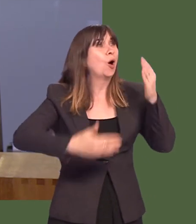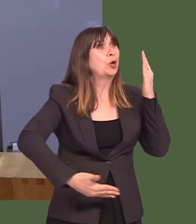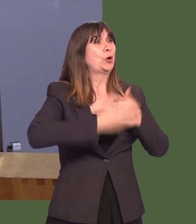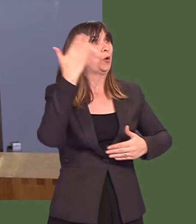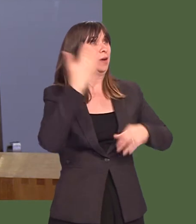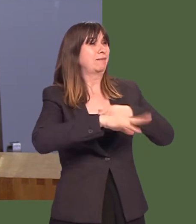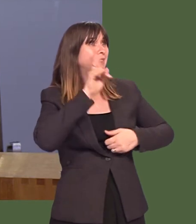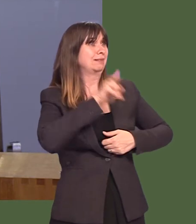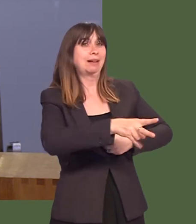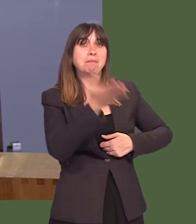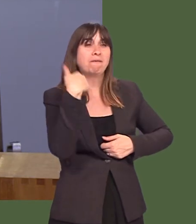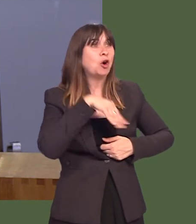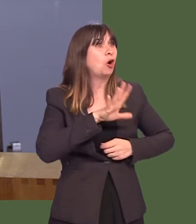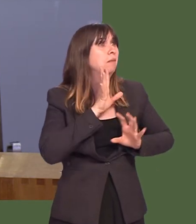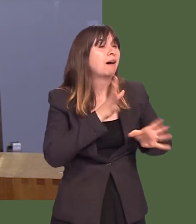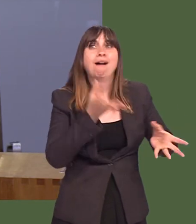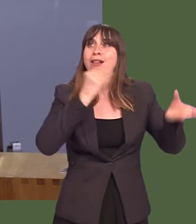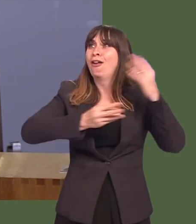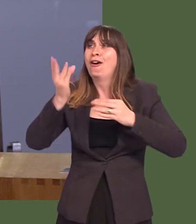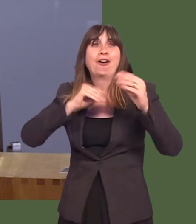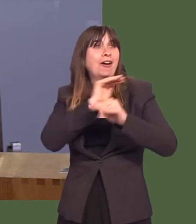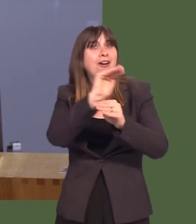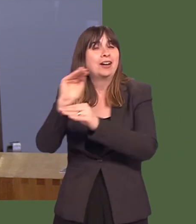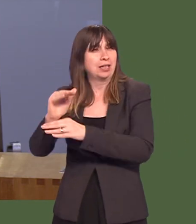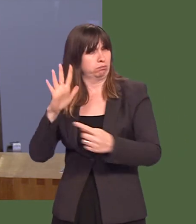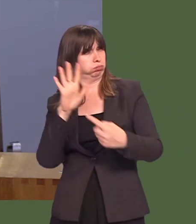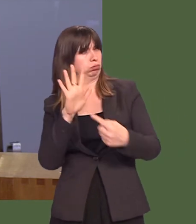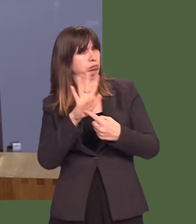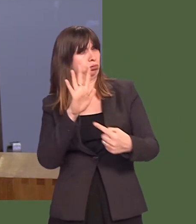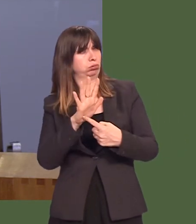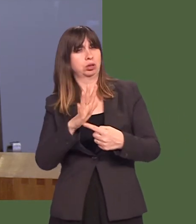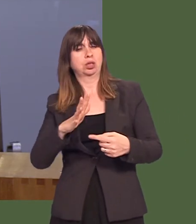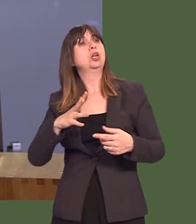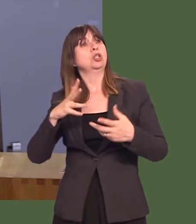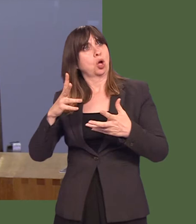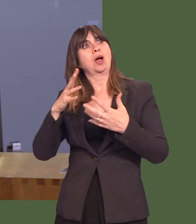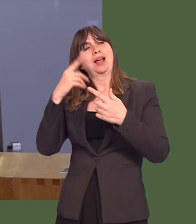part in trips, so itís important that any change to Welsh Government guidance, any local